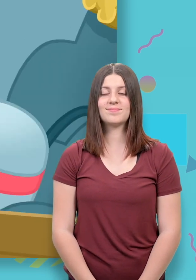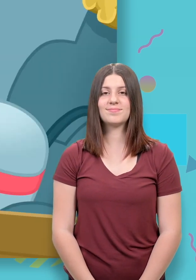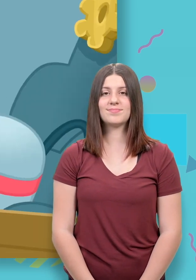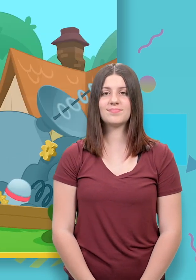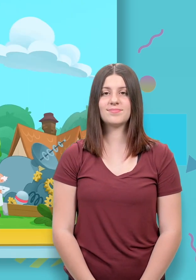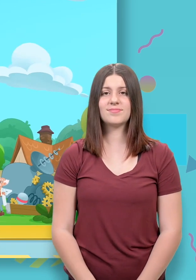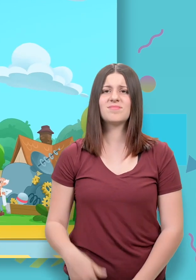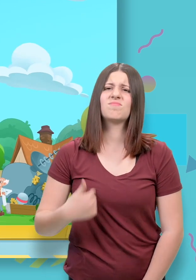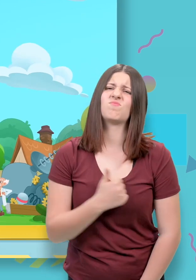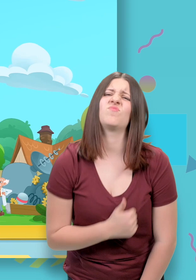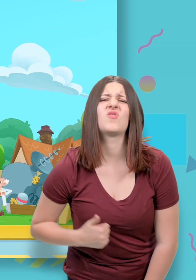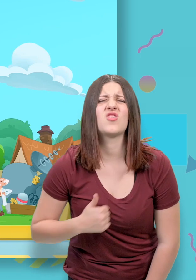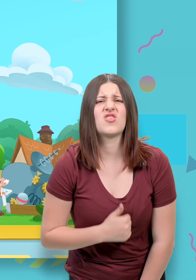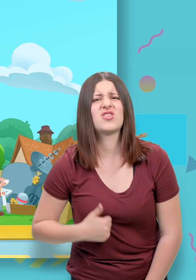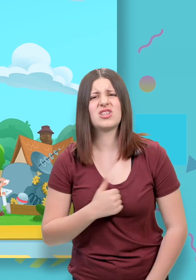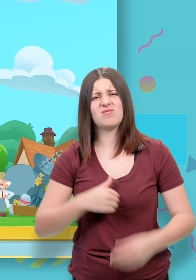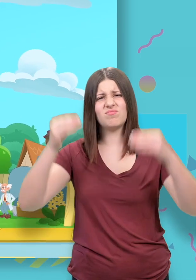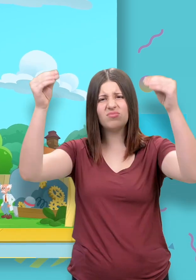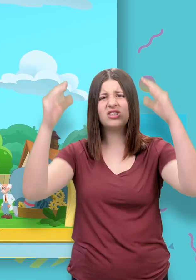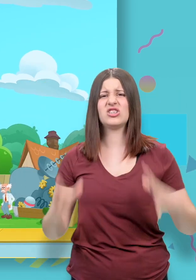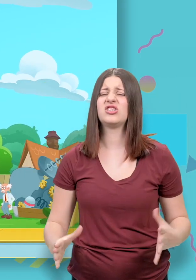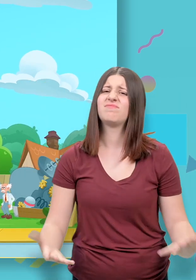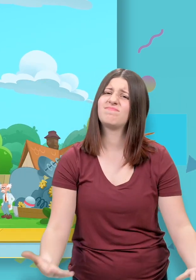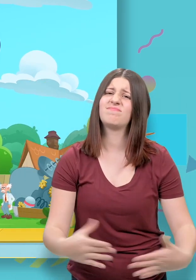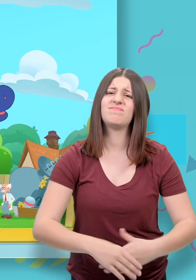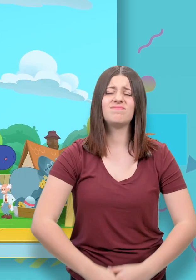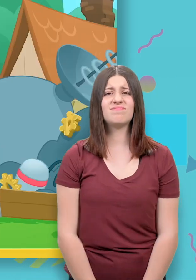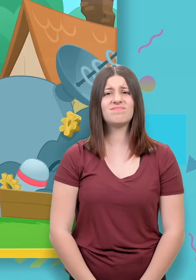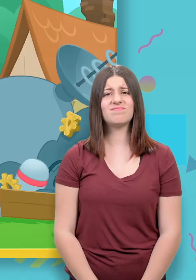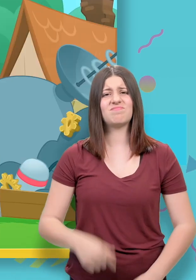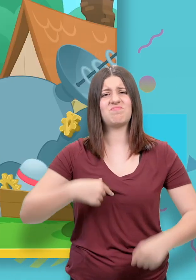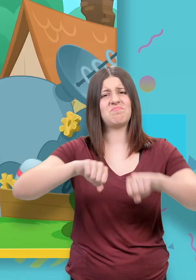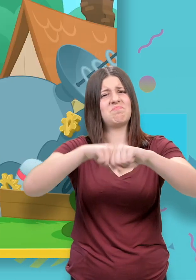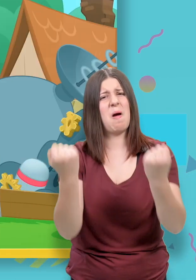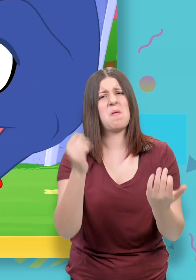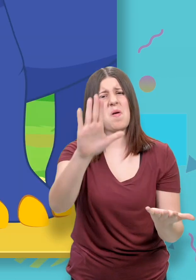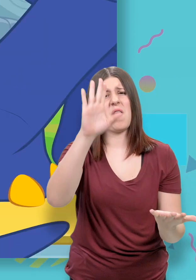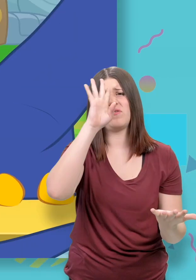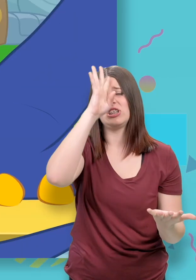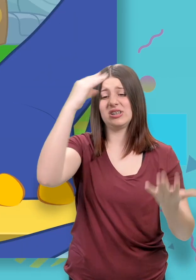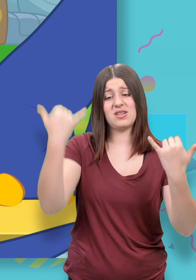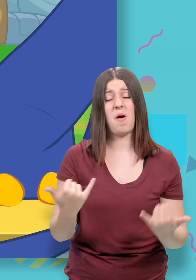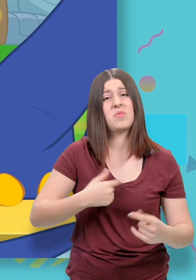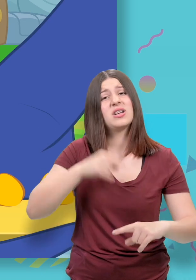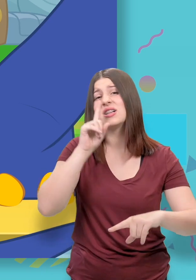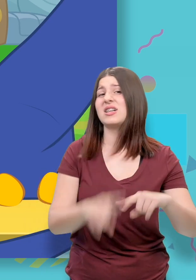Hu-Wow! I'm so sorry, Professor Rashid. I broke your invention,